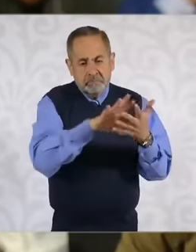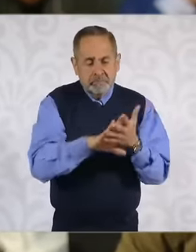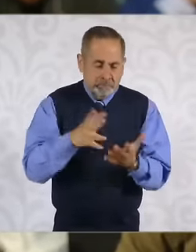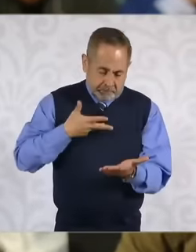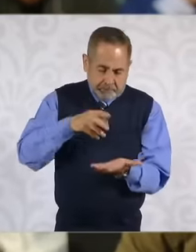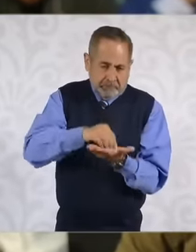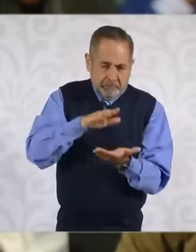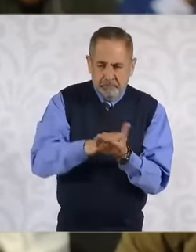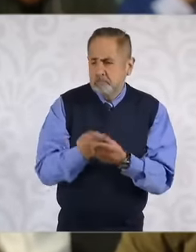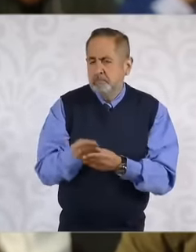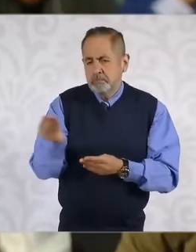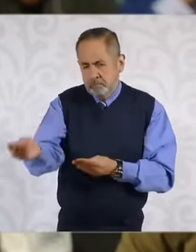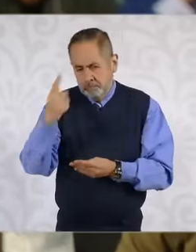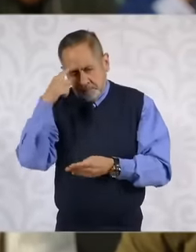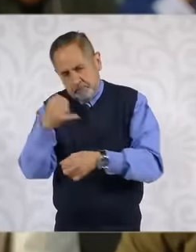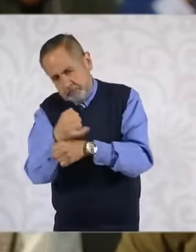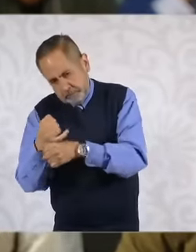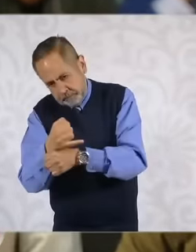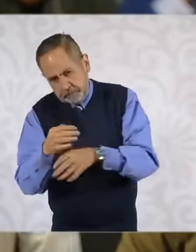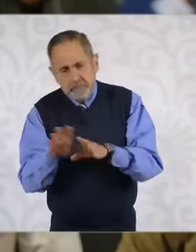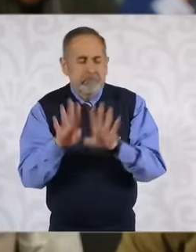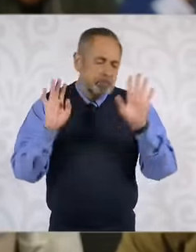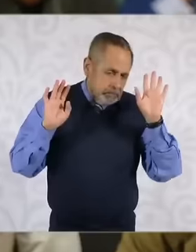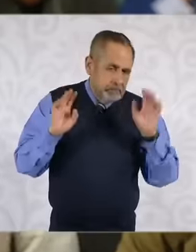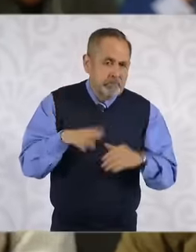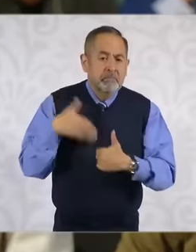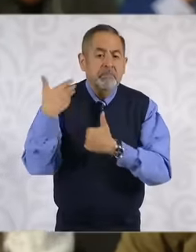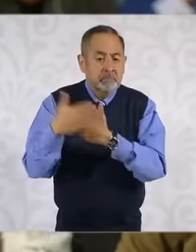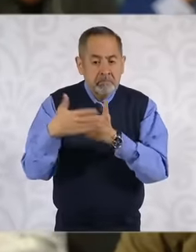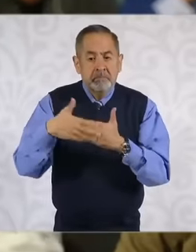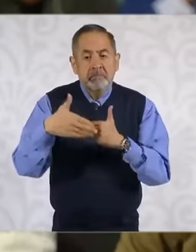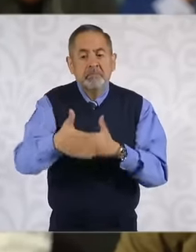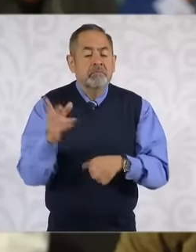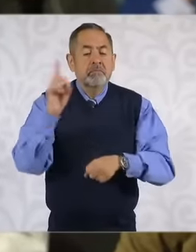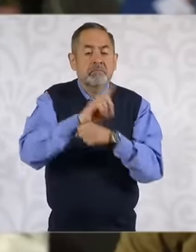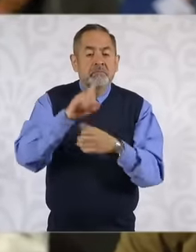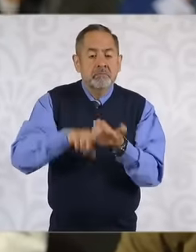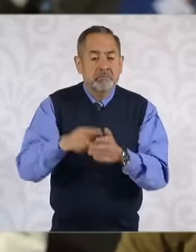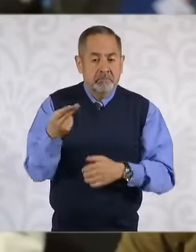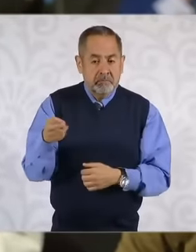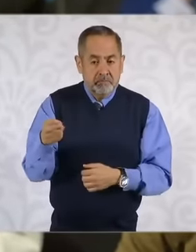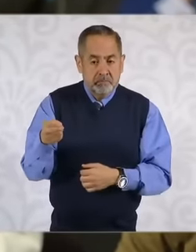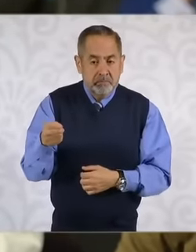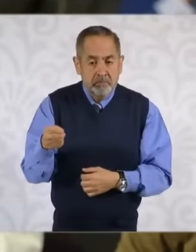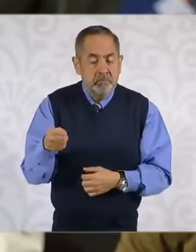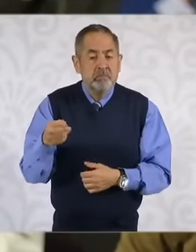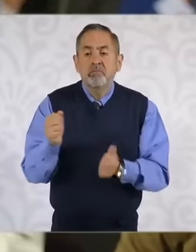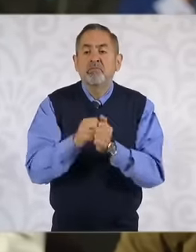specific issue with it a march is coming up for next November for all the